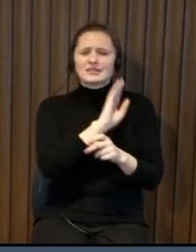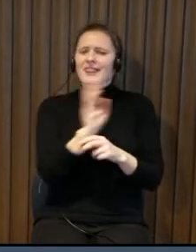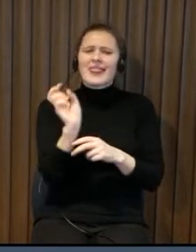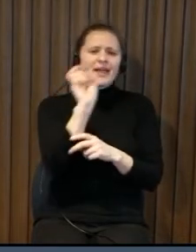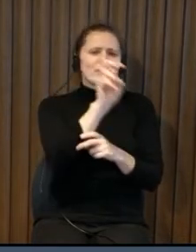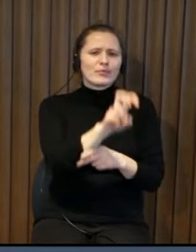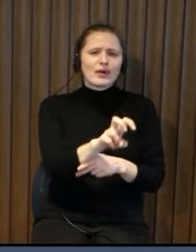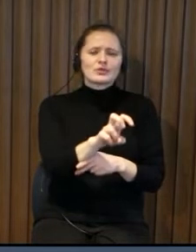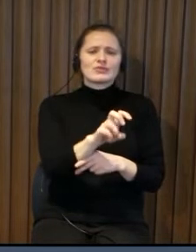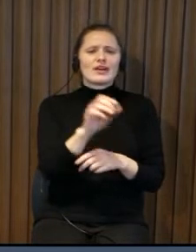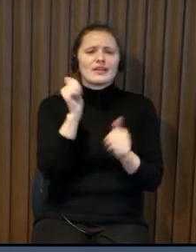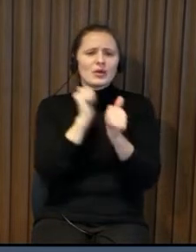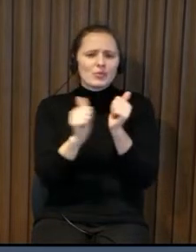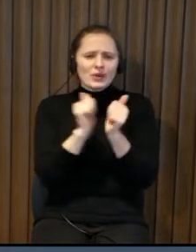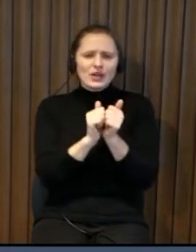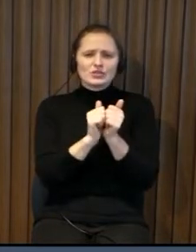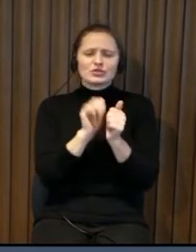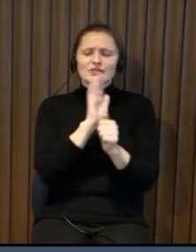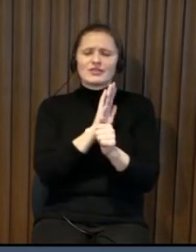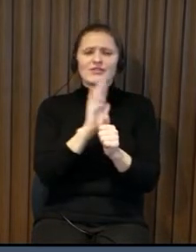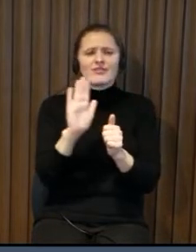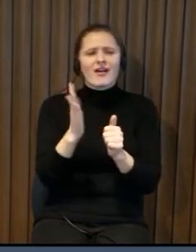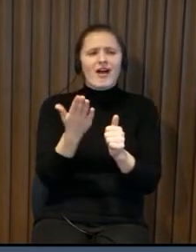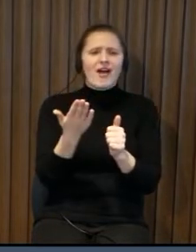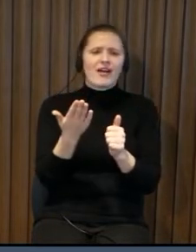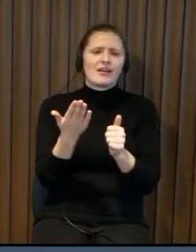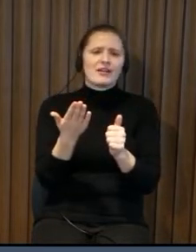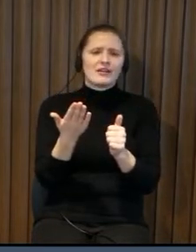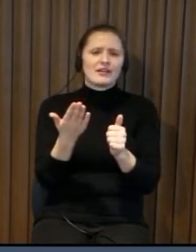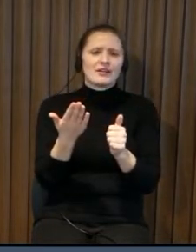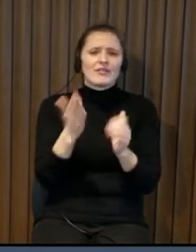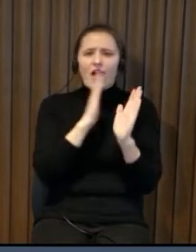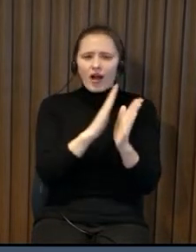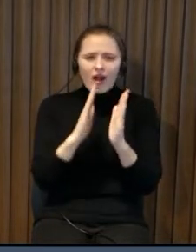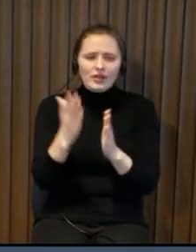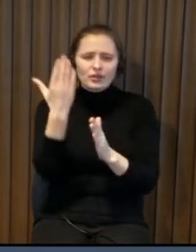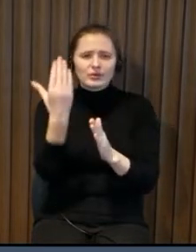is it possible for them to move around are these guidance available for them